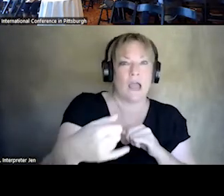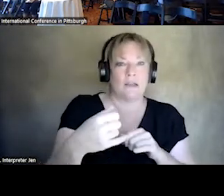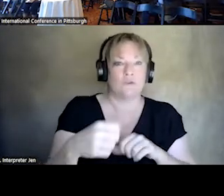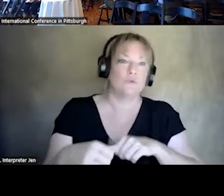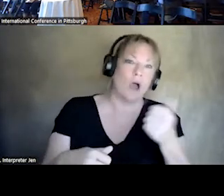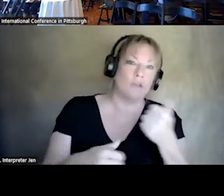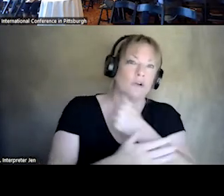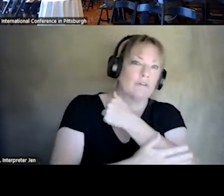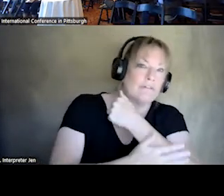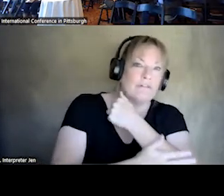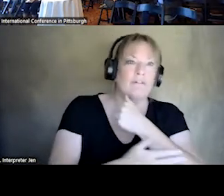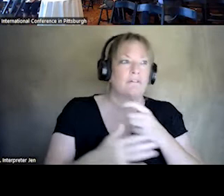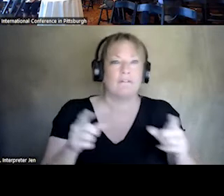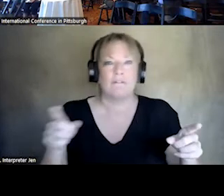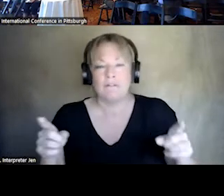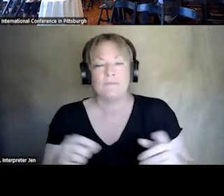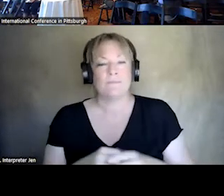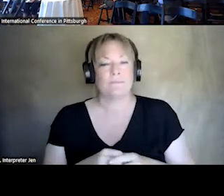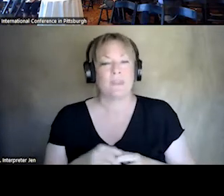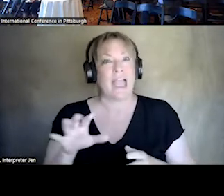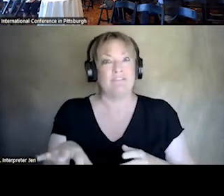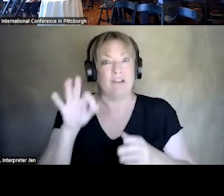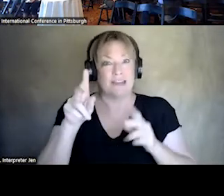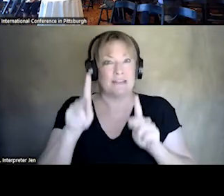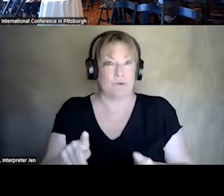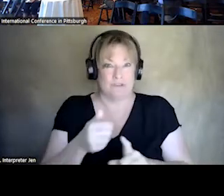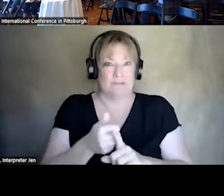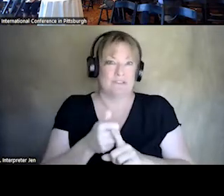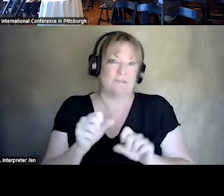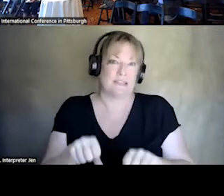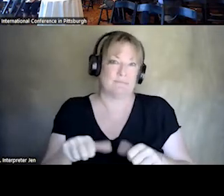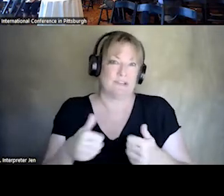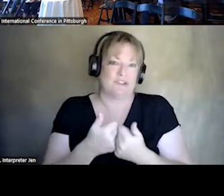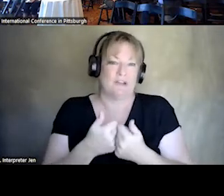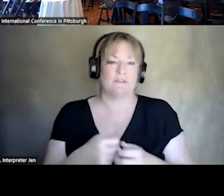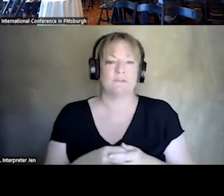THEN FINDING THE PERSON CAN BE A CHALLENGE. IT IS IMPORTANT TO REALIZE WE HAVE PARTS OF OUR